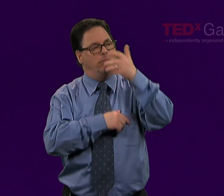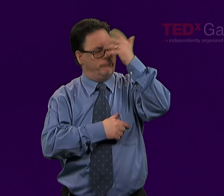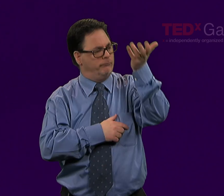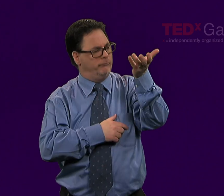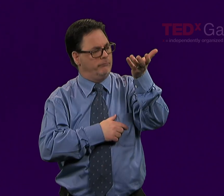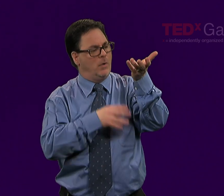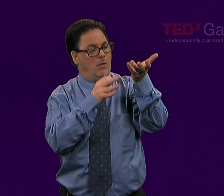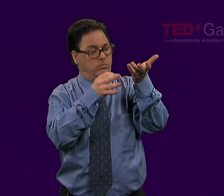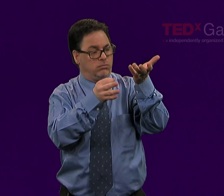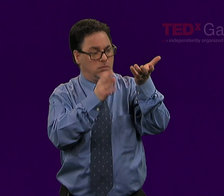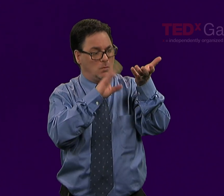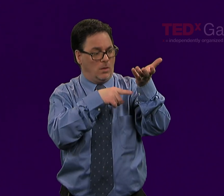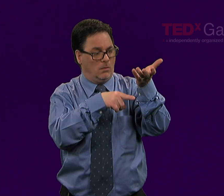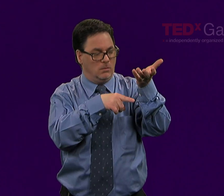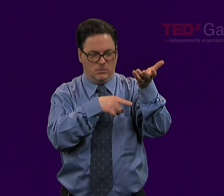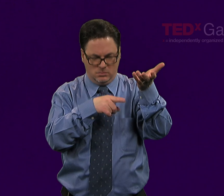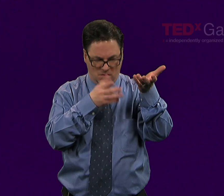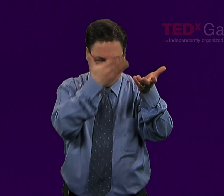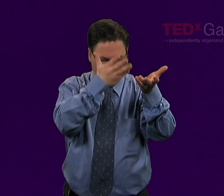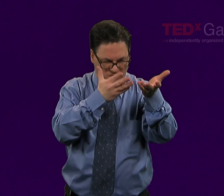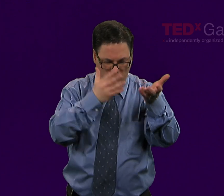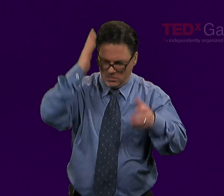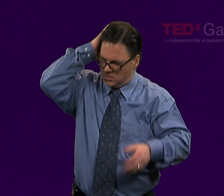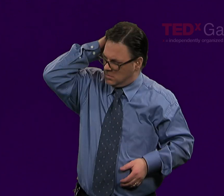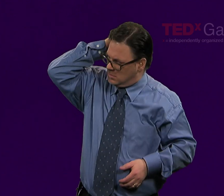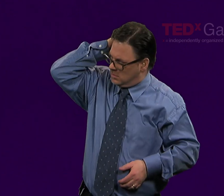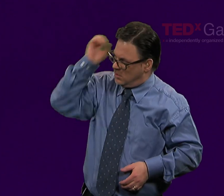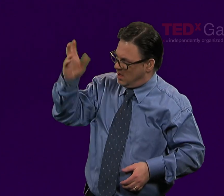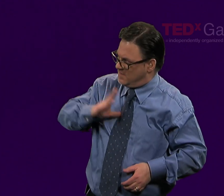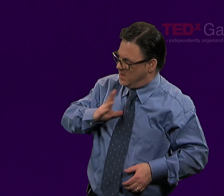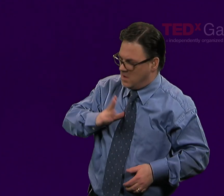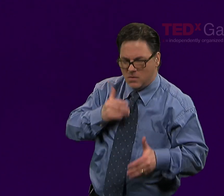Because you can really shake yourself up and get on the right track by doing so.